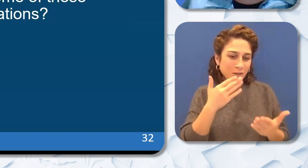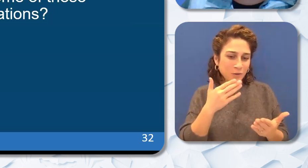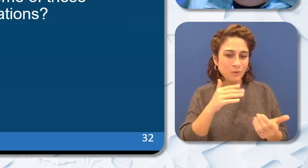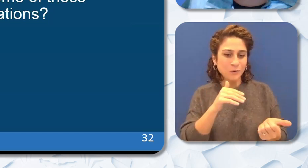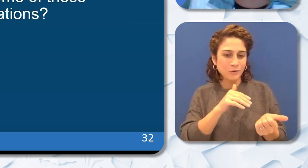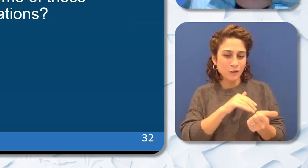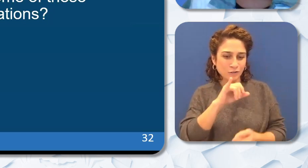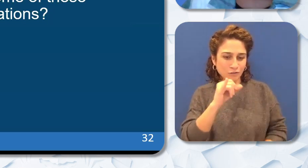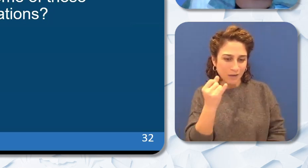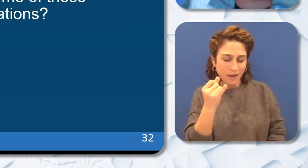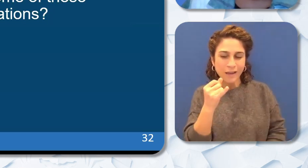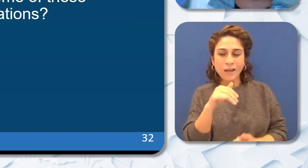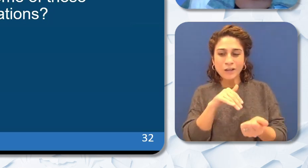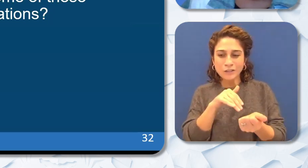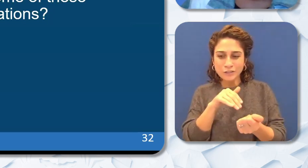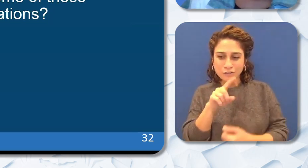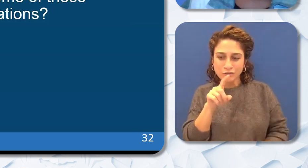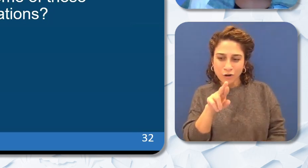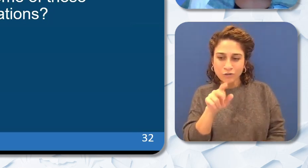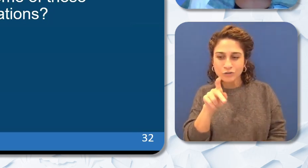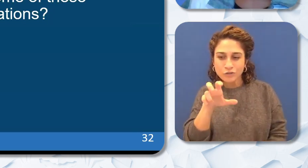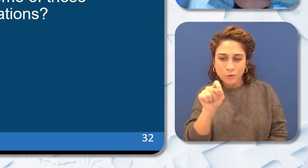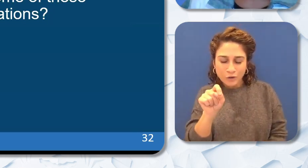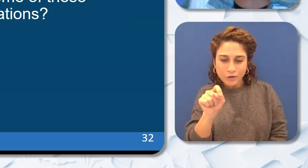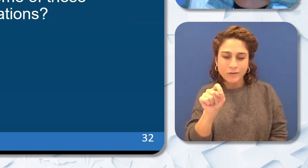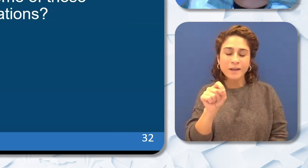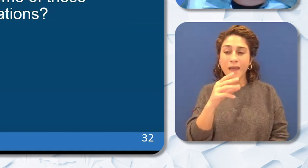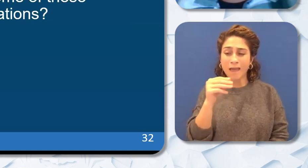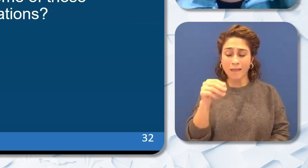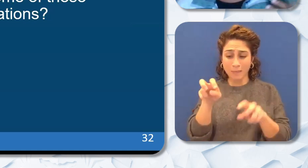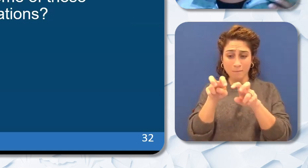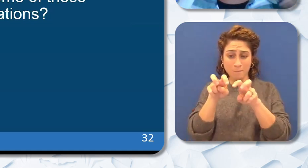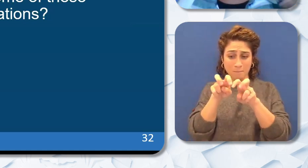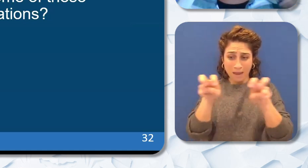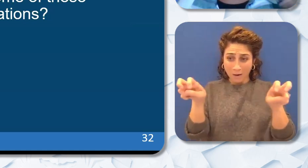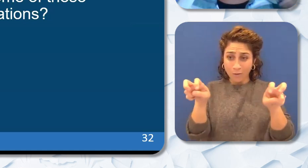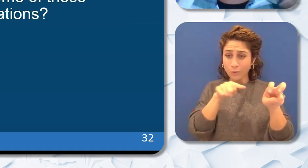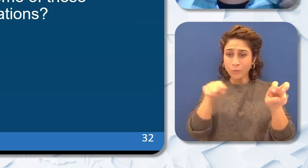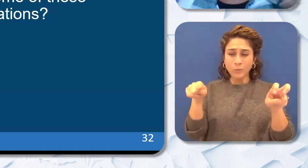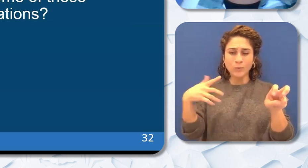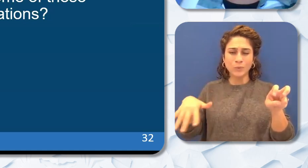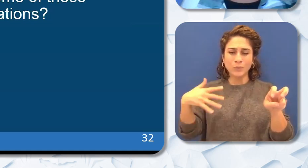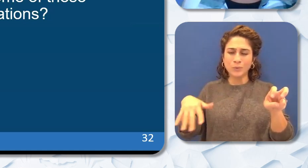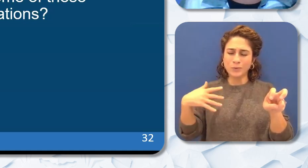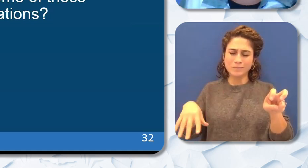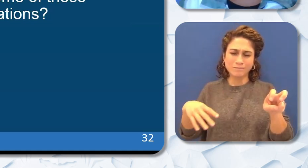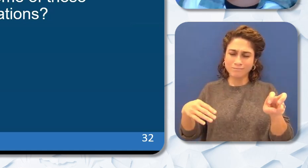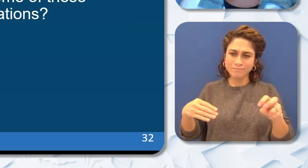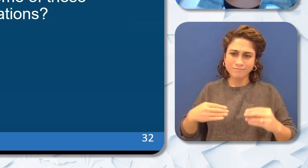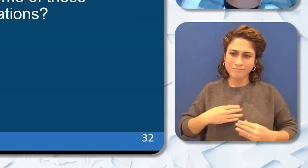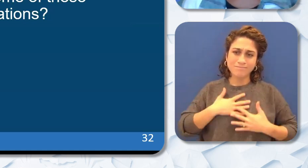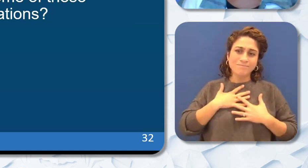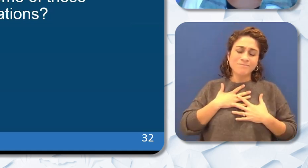Stewart and panelists for such rich discussion and for speaking the truth. As we begin to close